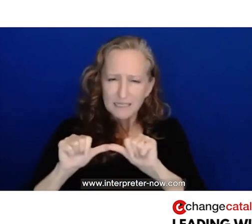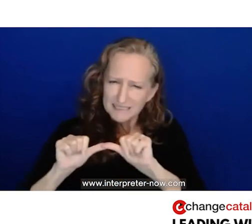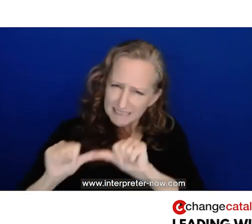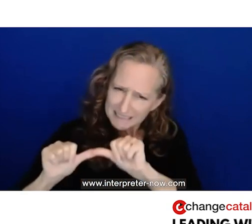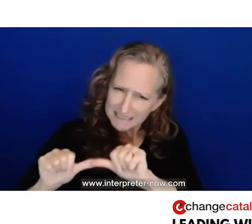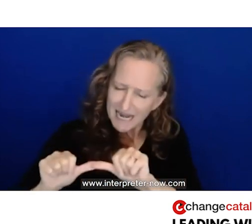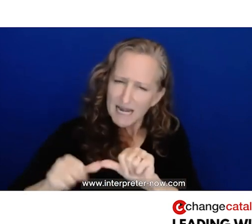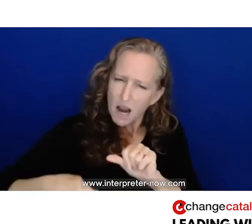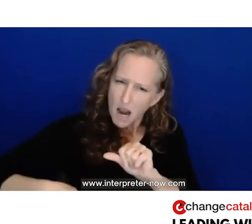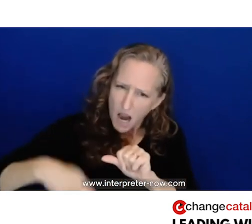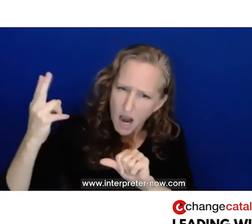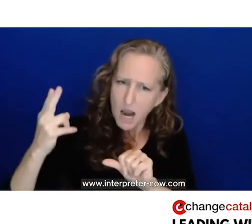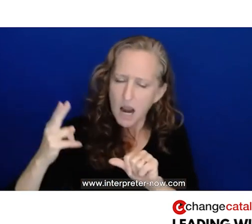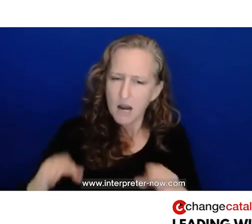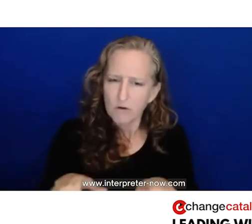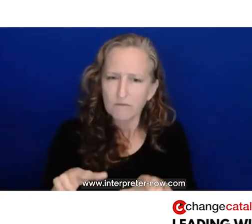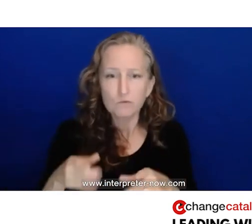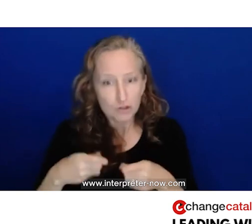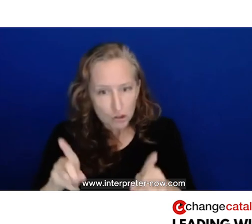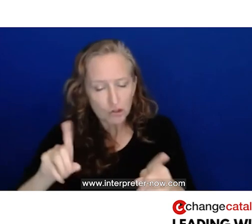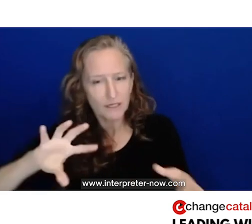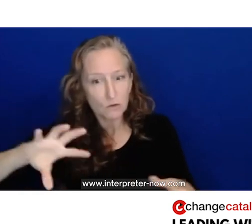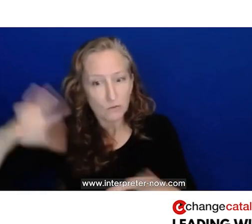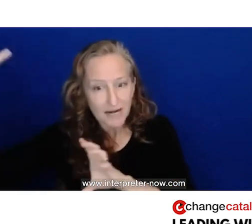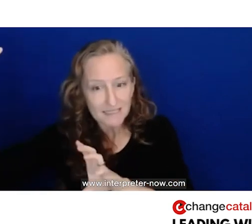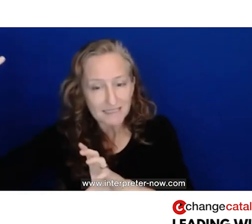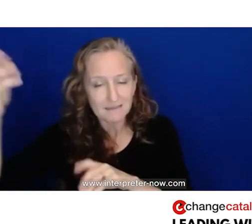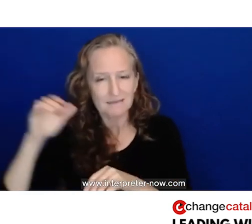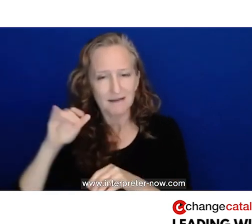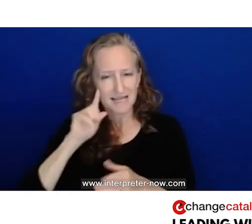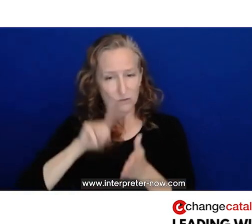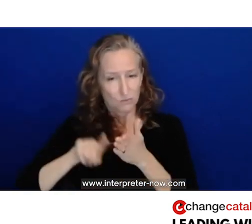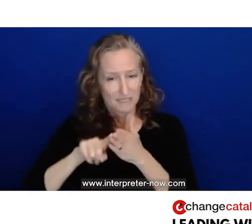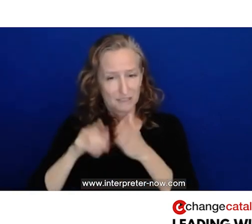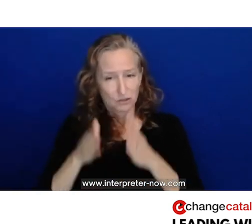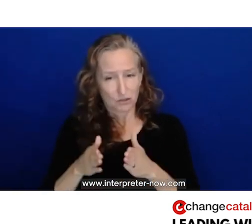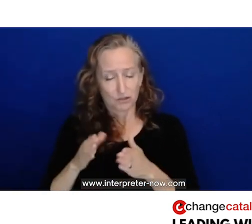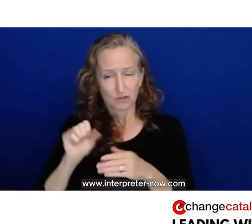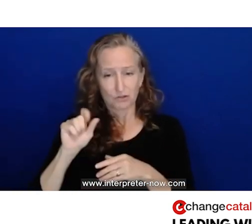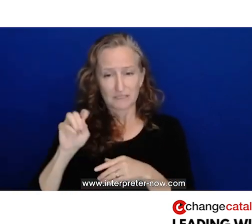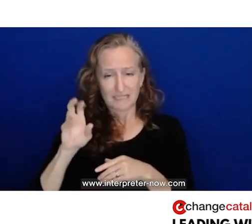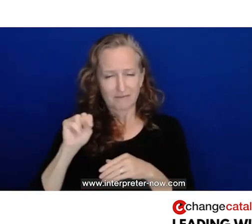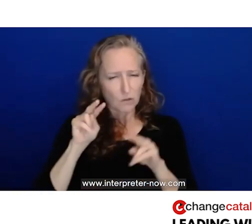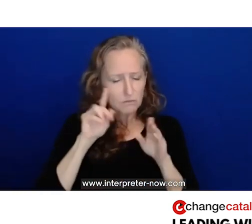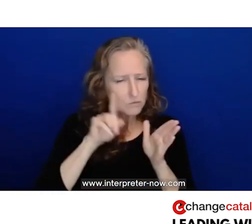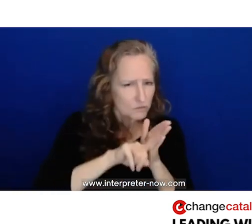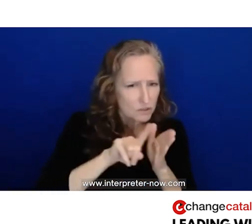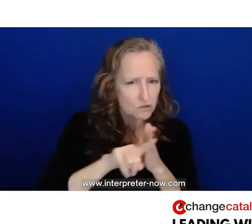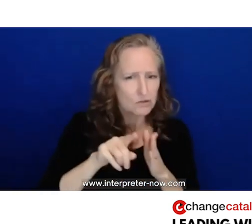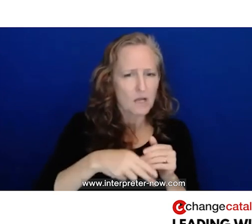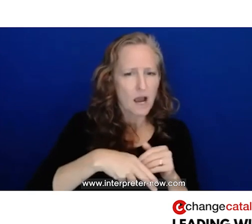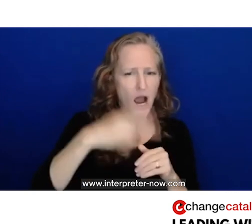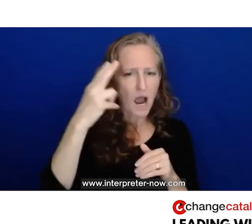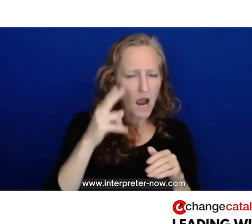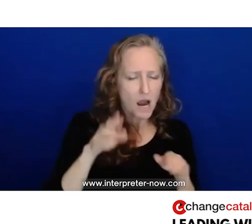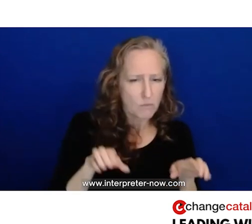in times of crisis? So he looks at high-performing athletes, he draws on Navy SEALs with a higher